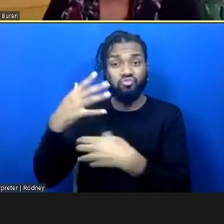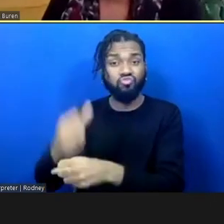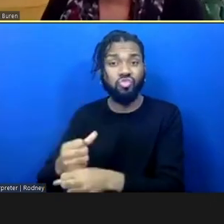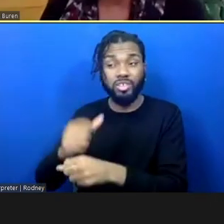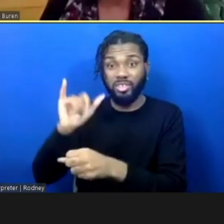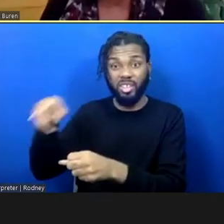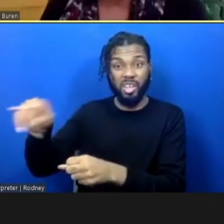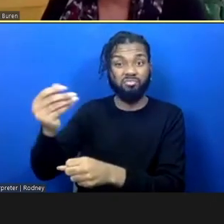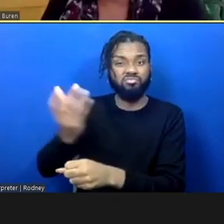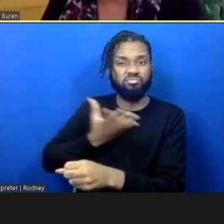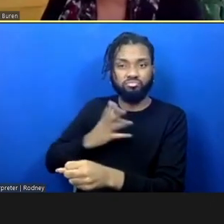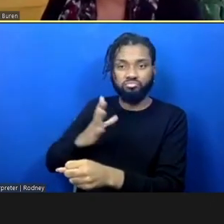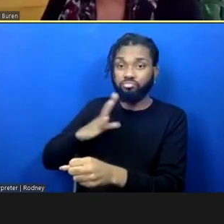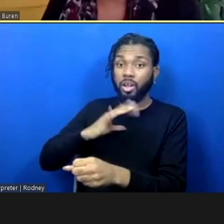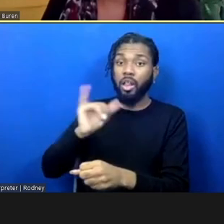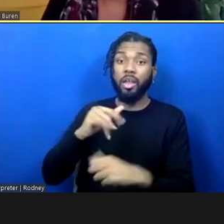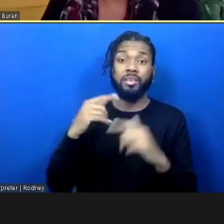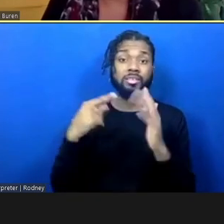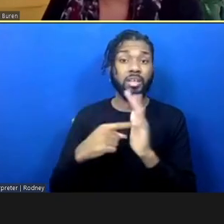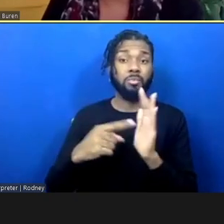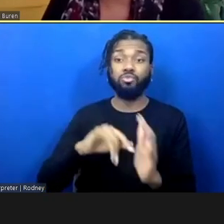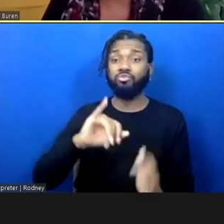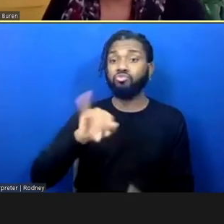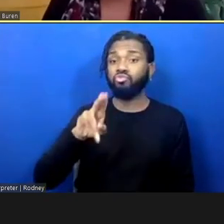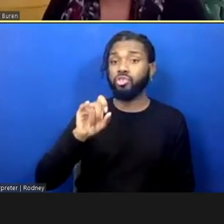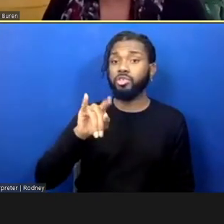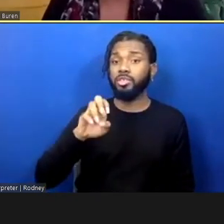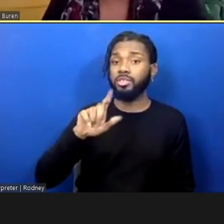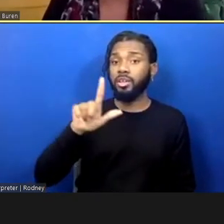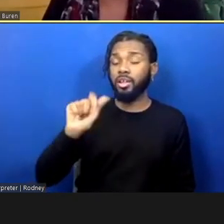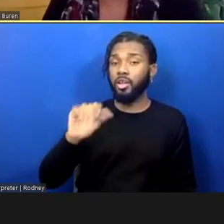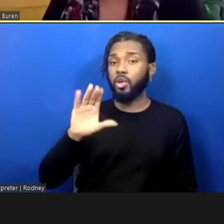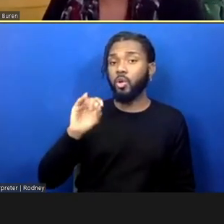Like, the Justice LA Coalition, Racial Justice Action Center, Women On the